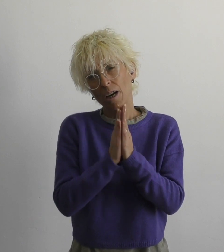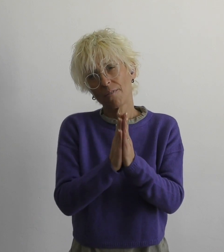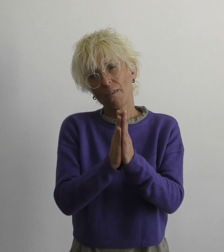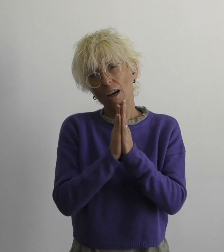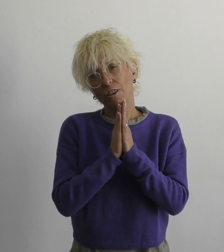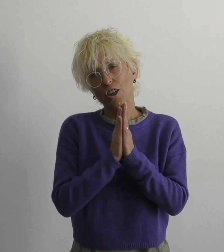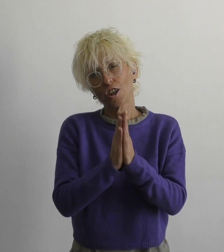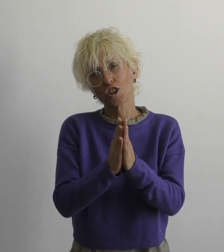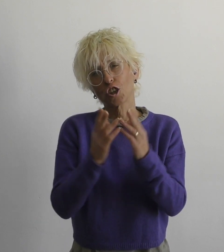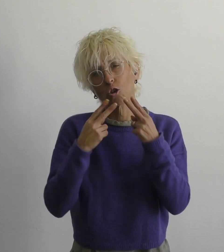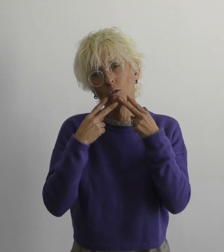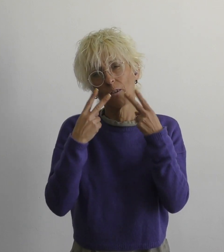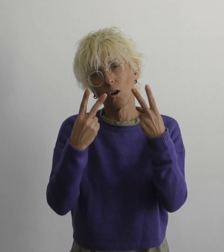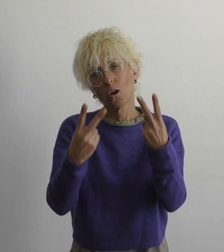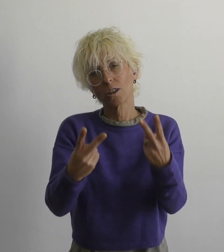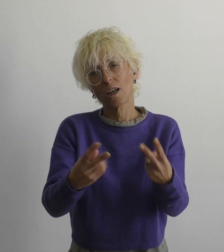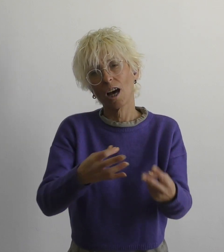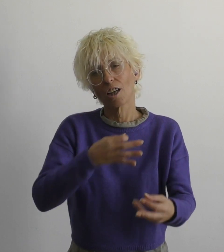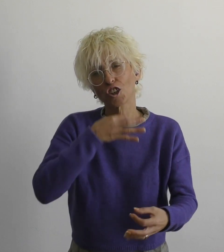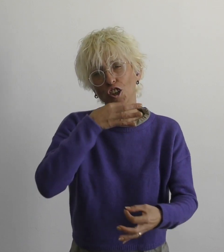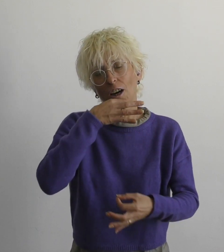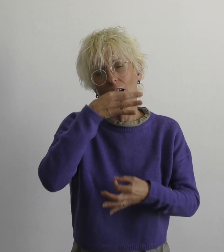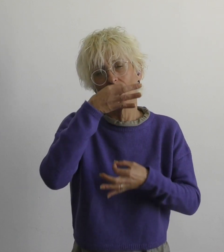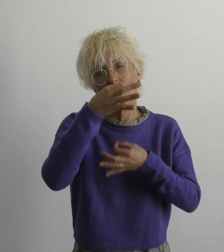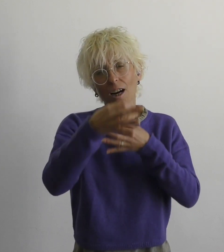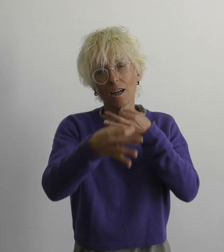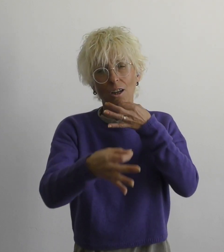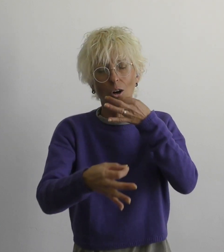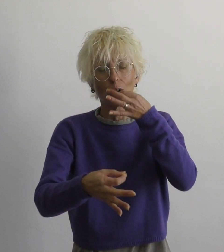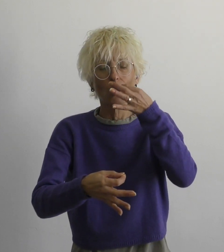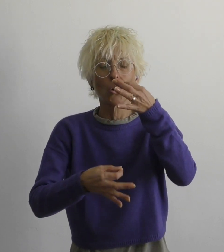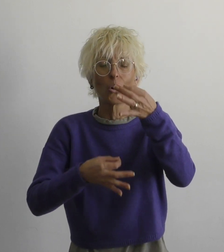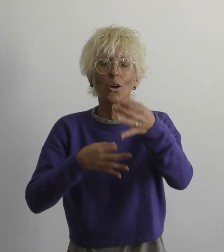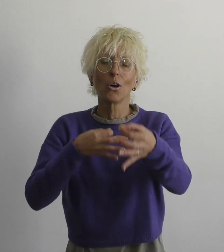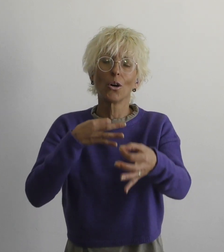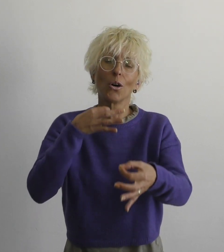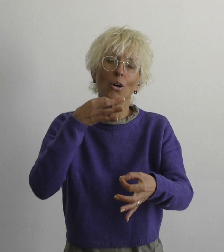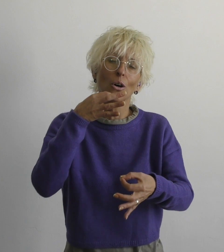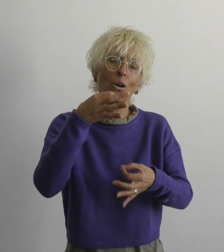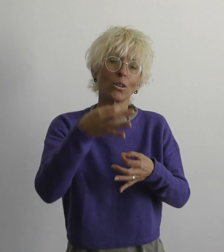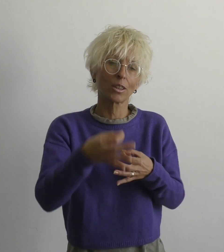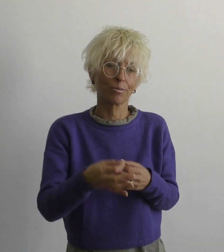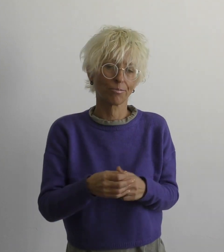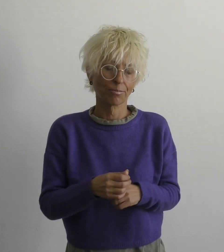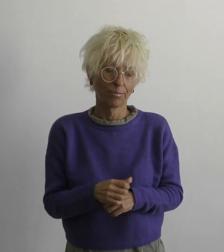Asking for answers